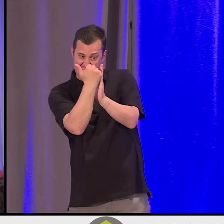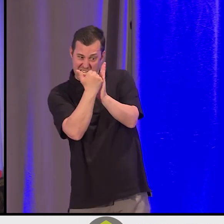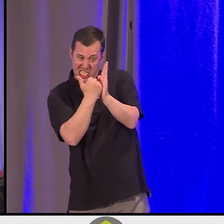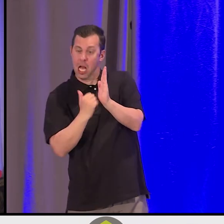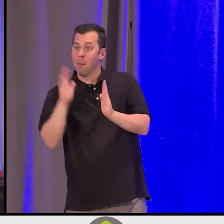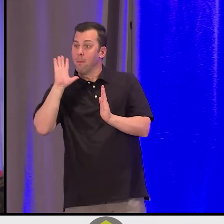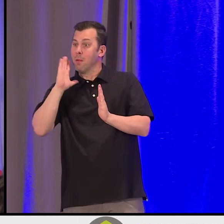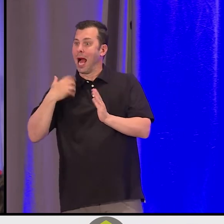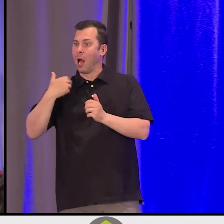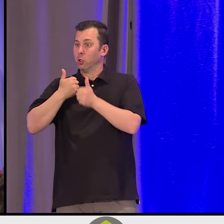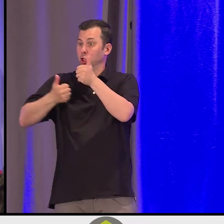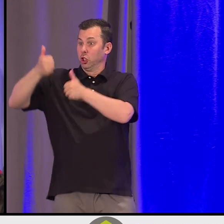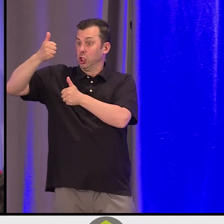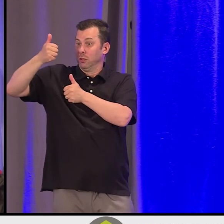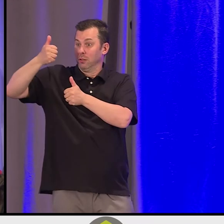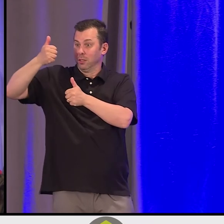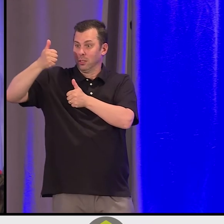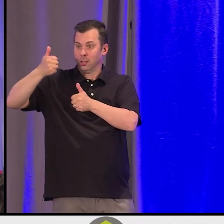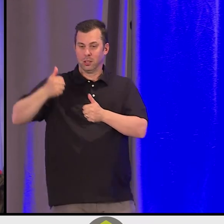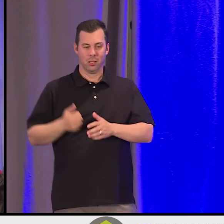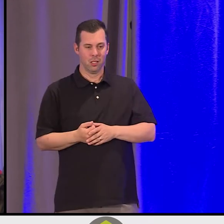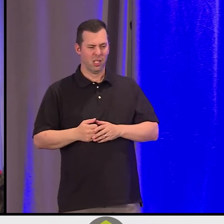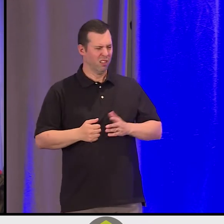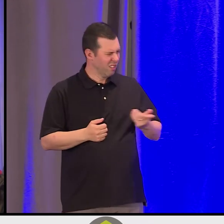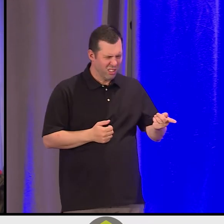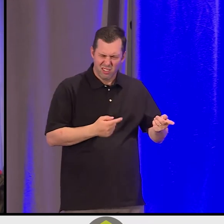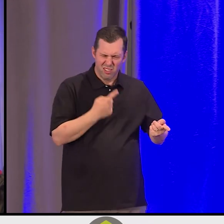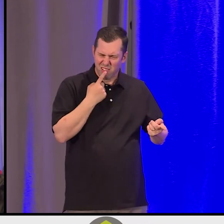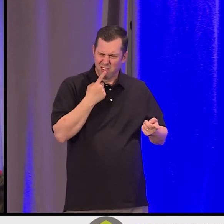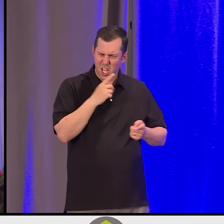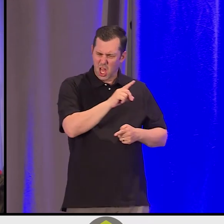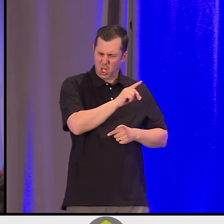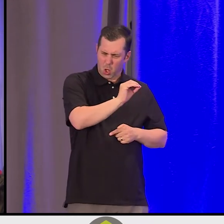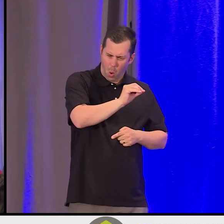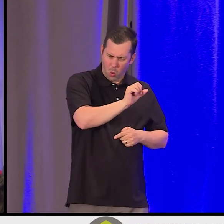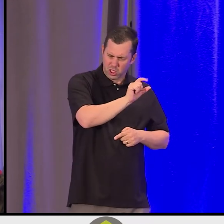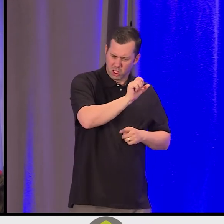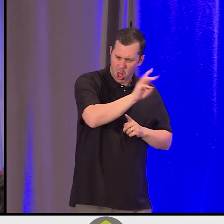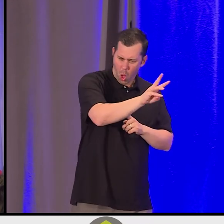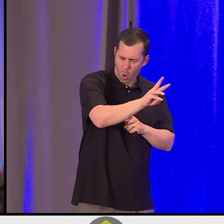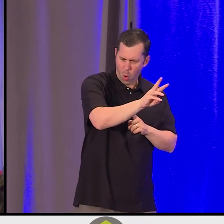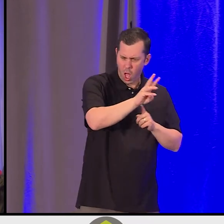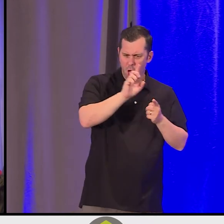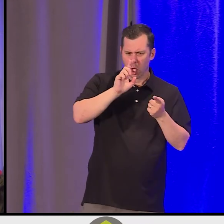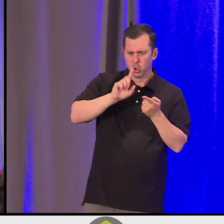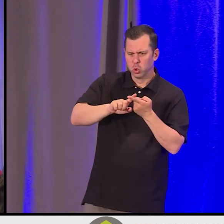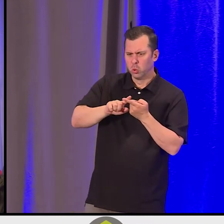"What are you talking about? Go slow to go fast." Well, we got to connect, deeply connect, and we made the link to the teachings.